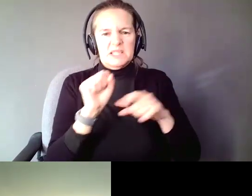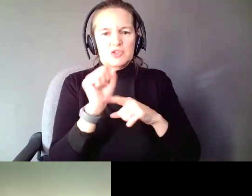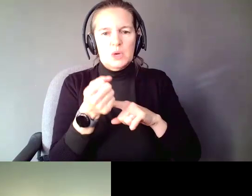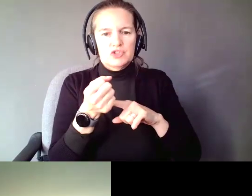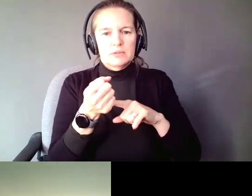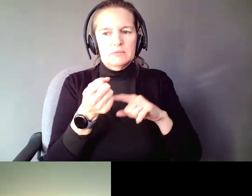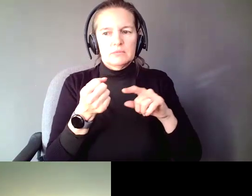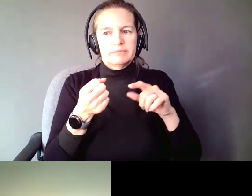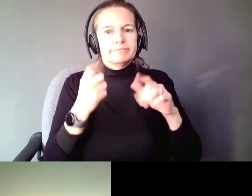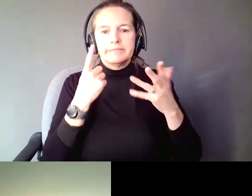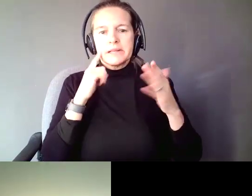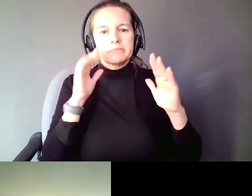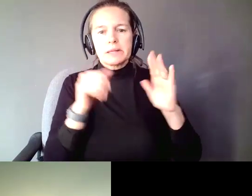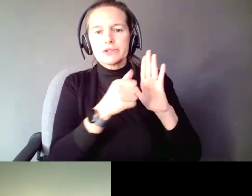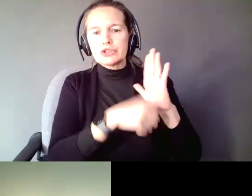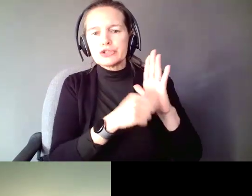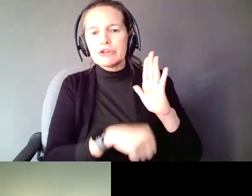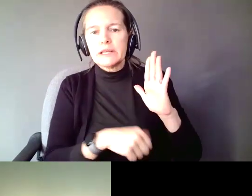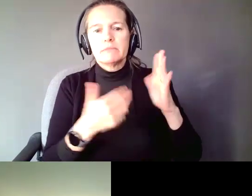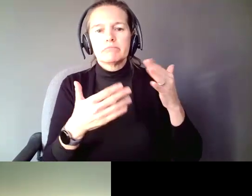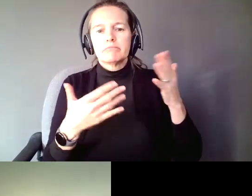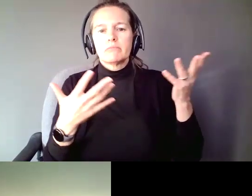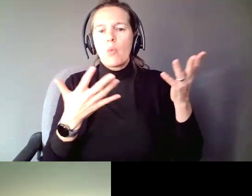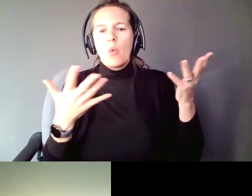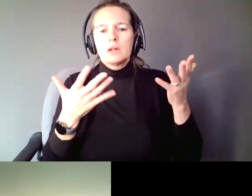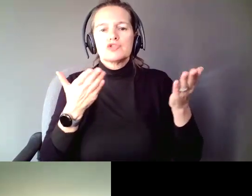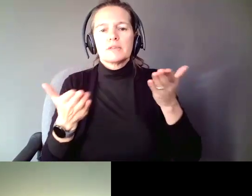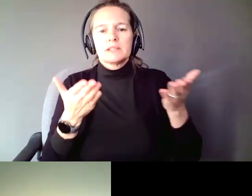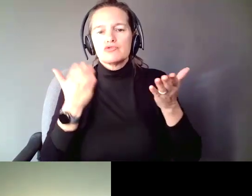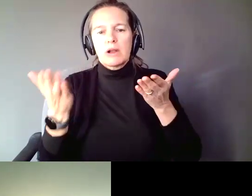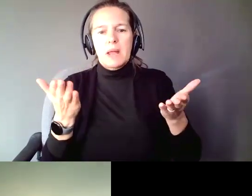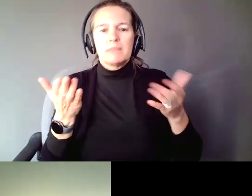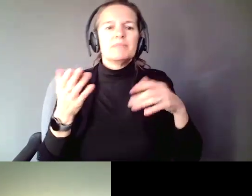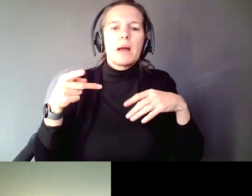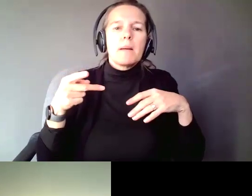surgical, etc. What resources do you recommend? >> JOHNATHAN MARTINIS: Power of Attorney with advanced